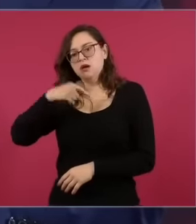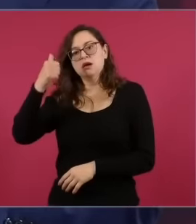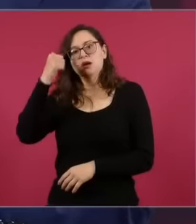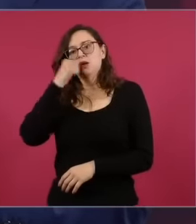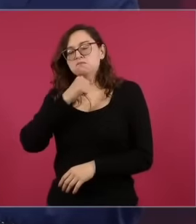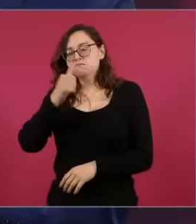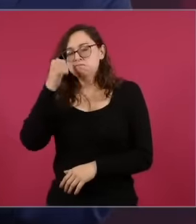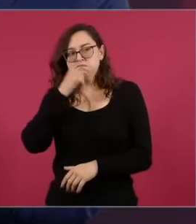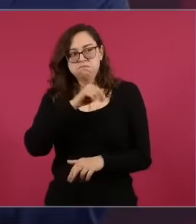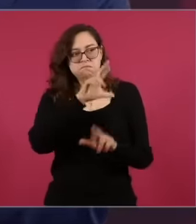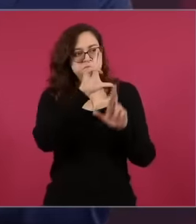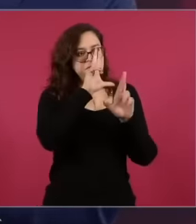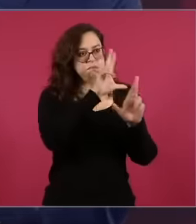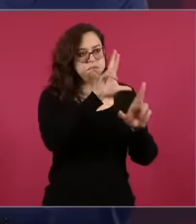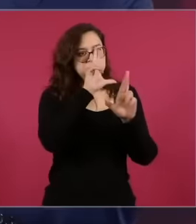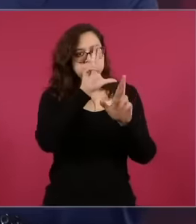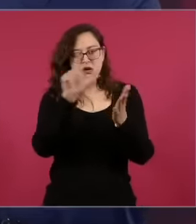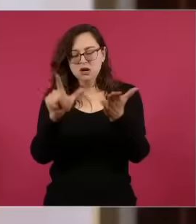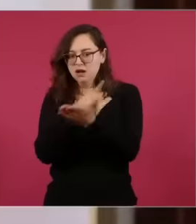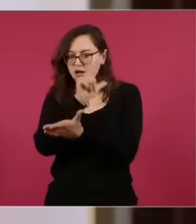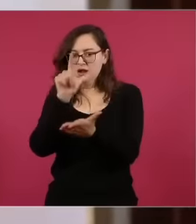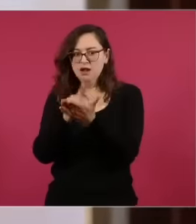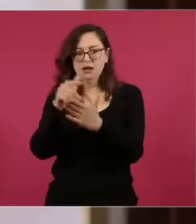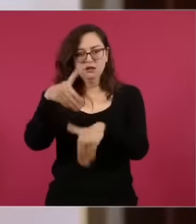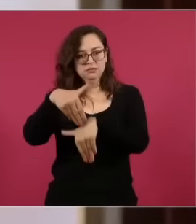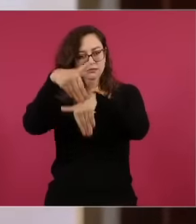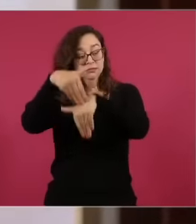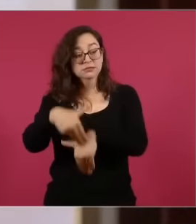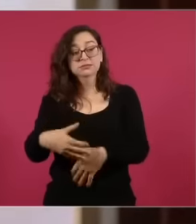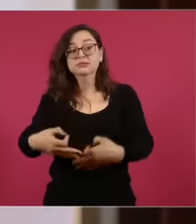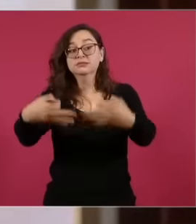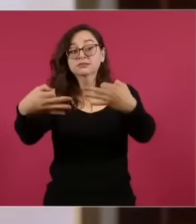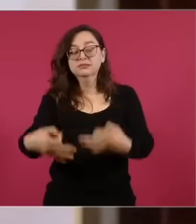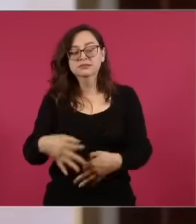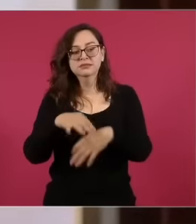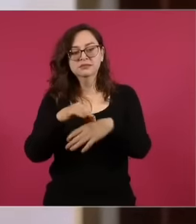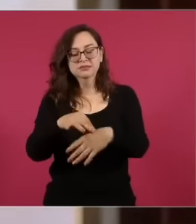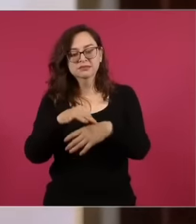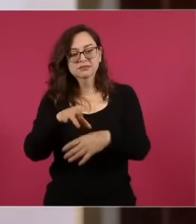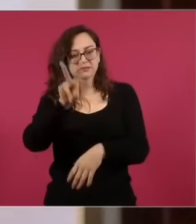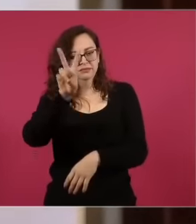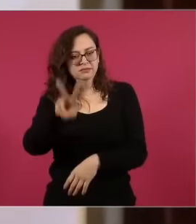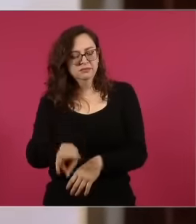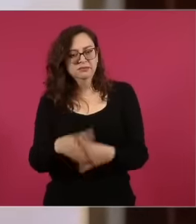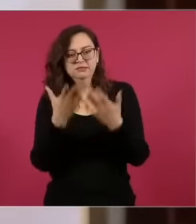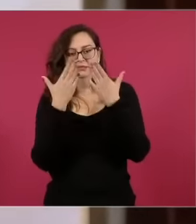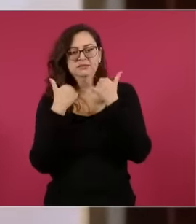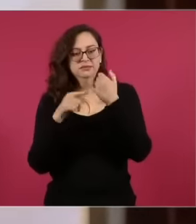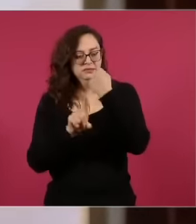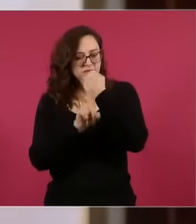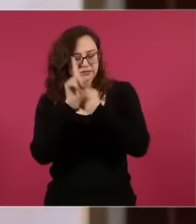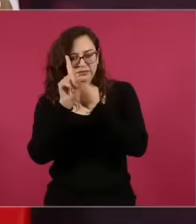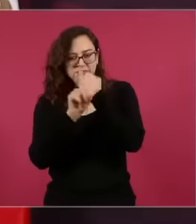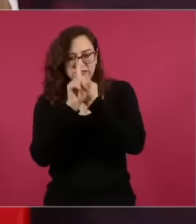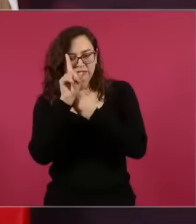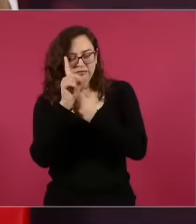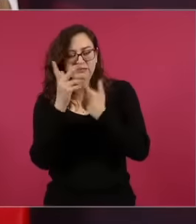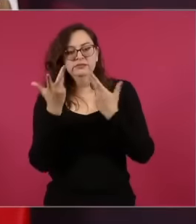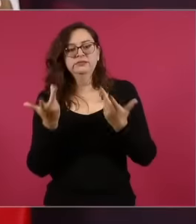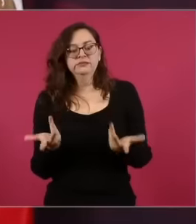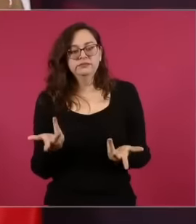of the rule of law of an authentic rule of law regarding the Reform to